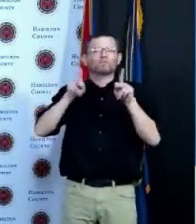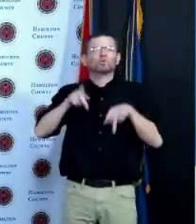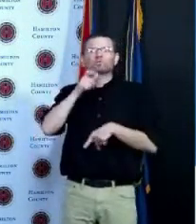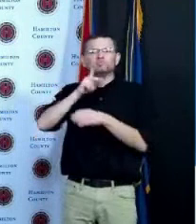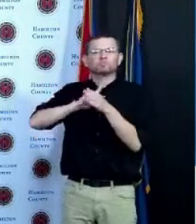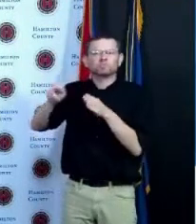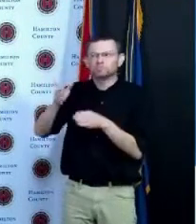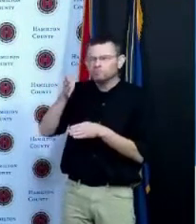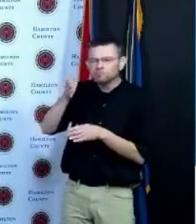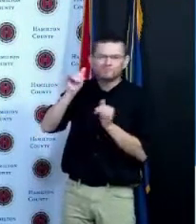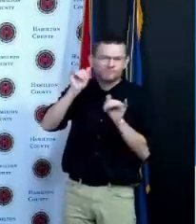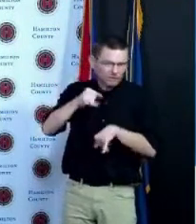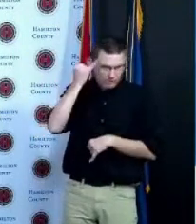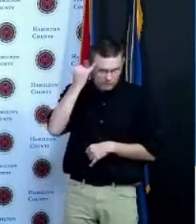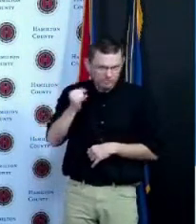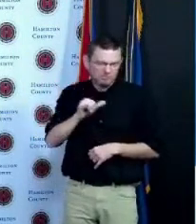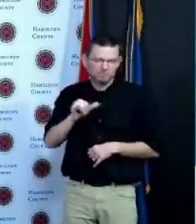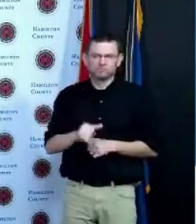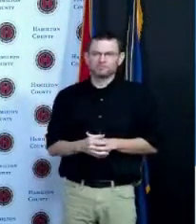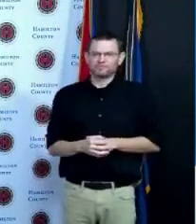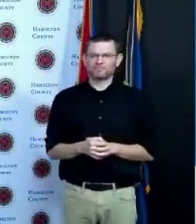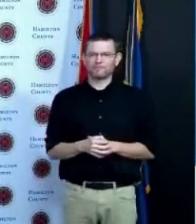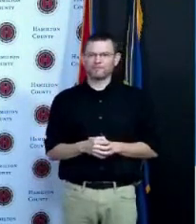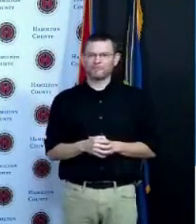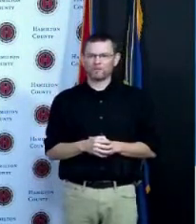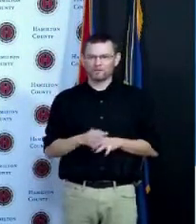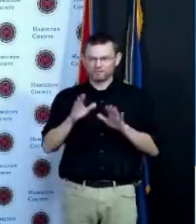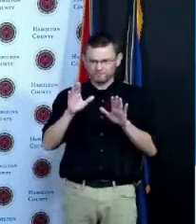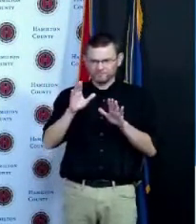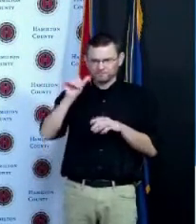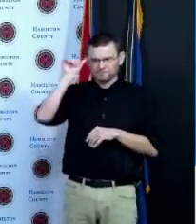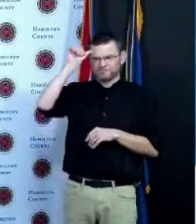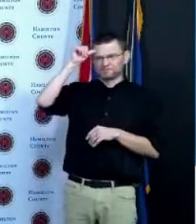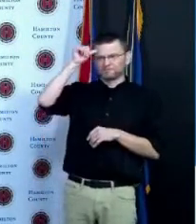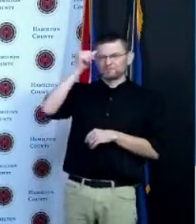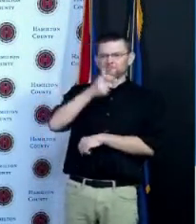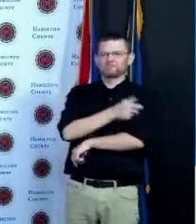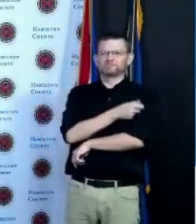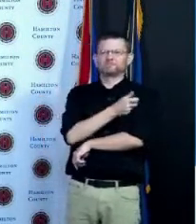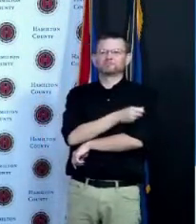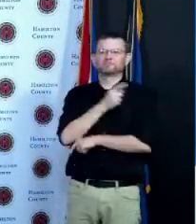resistant to the vaccine who heard all the conspiracy theories I relied upon medical advice